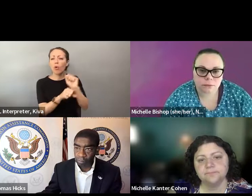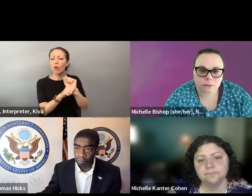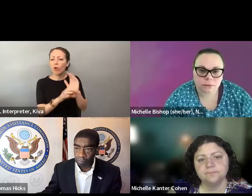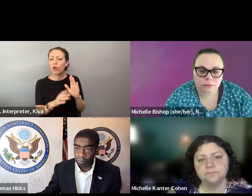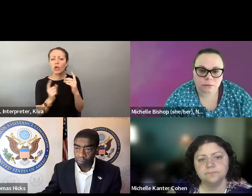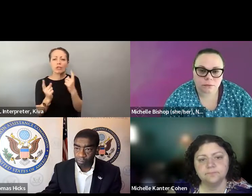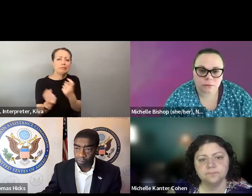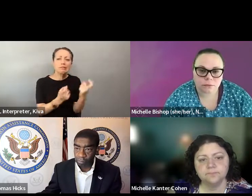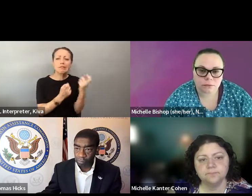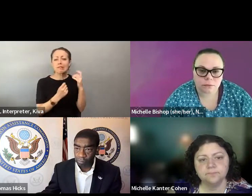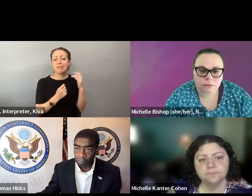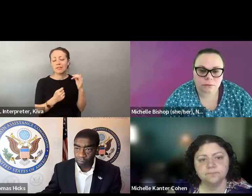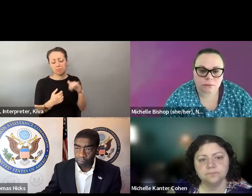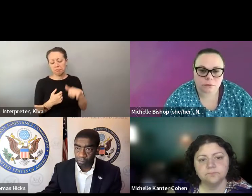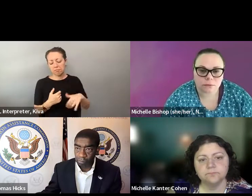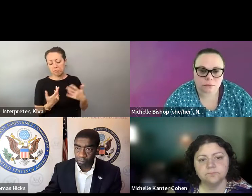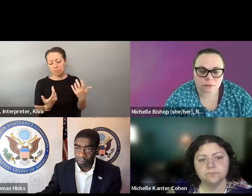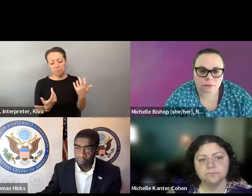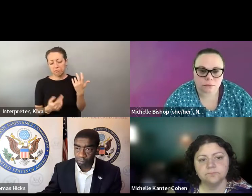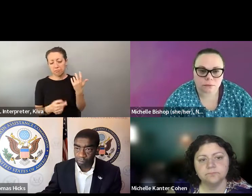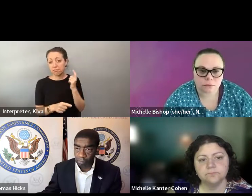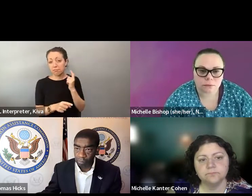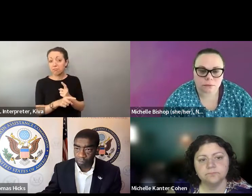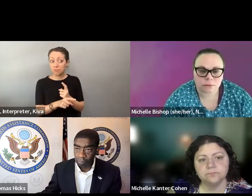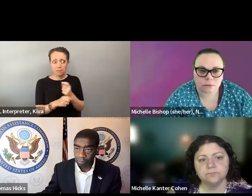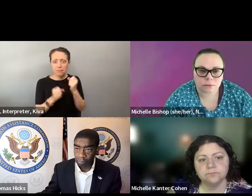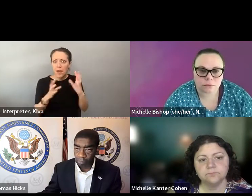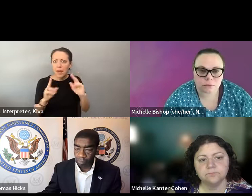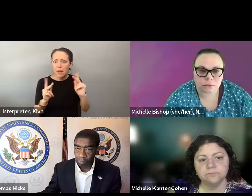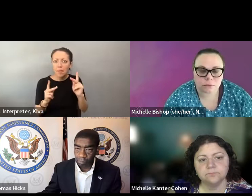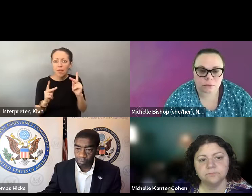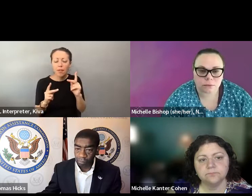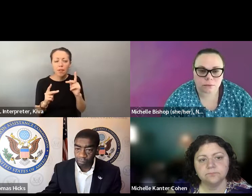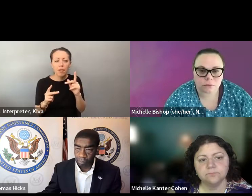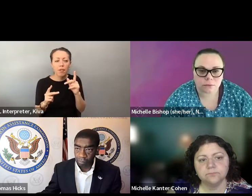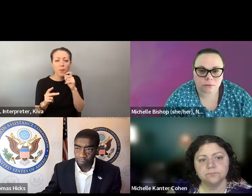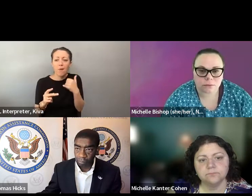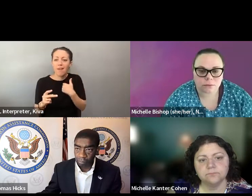something a lot of groups have been working on lately as well Is that it takes staff away from others. So it seems like it's related to a resource question, but funding and also and pull worker request and That's something a lot of groups have been working on lately, as well recruiting pull workers and that's something there. . Recruiting poll workers. That's something votes were Is with certain disabilities, probably can do, and and take part in this.